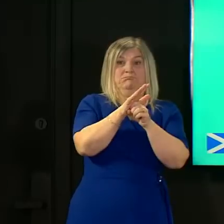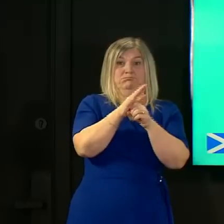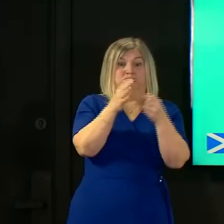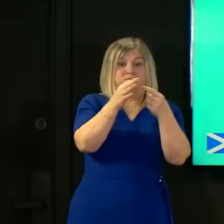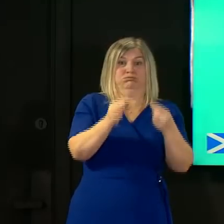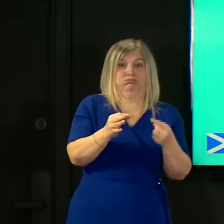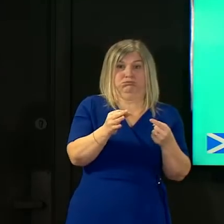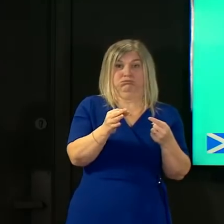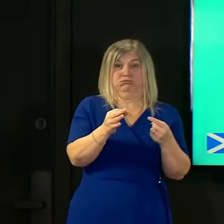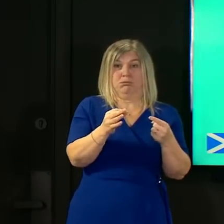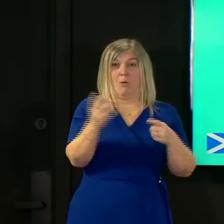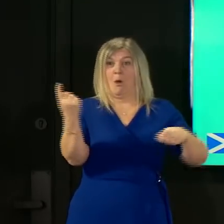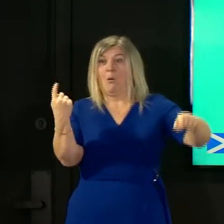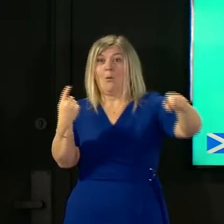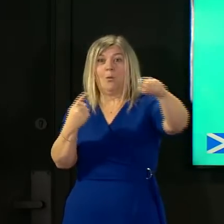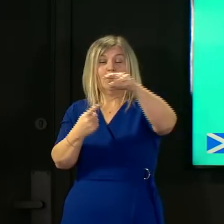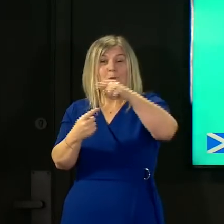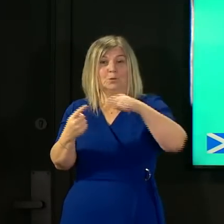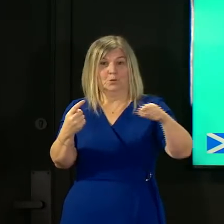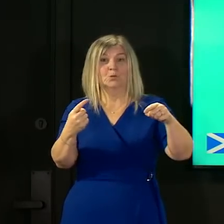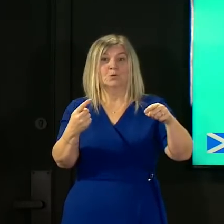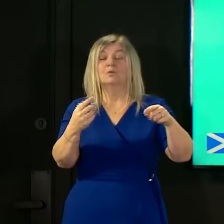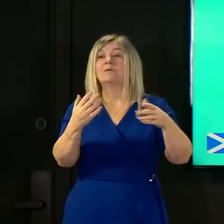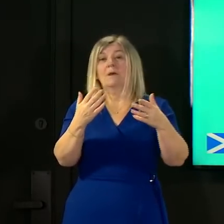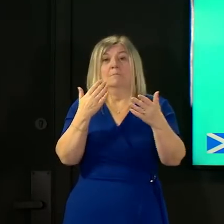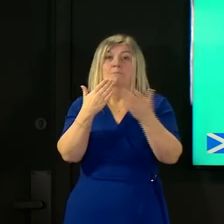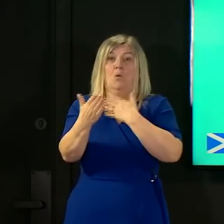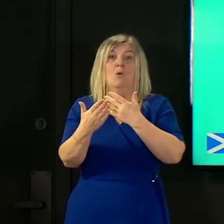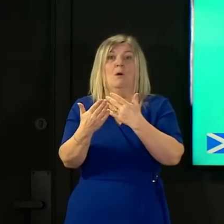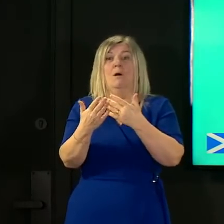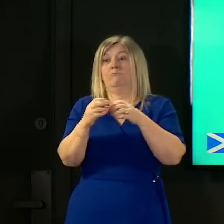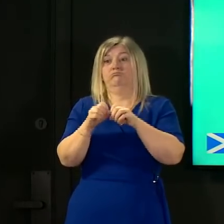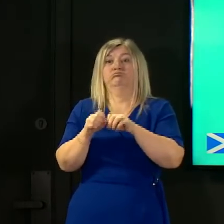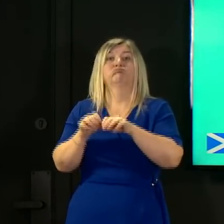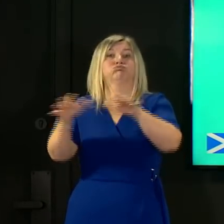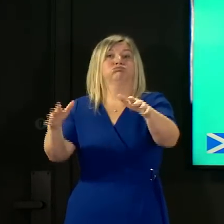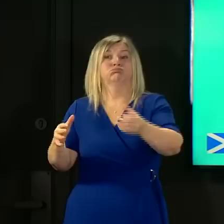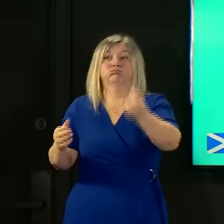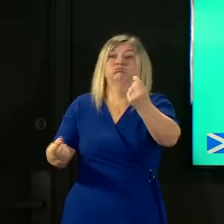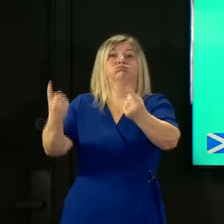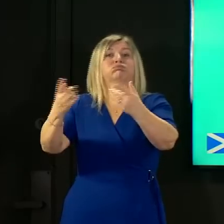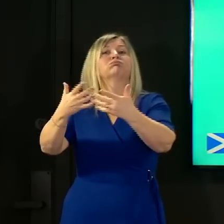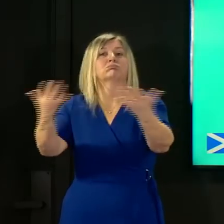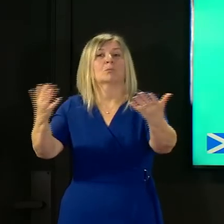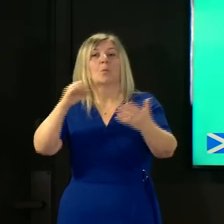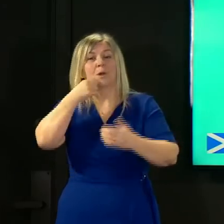these mutations are to appear so while not all variants will be of concern some will be